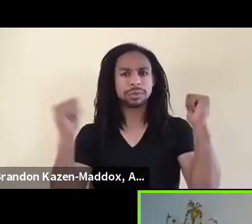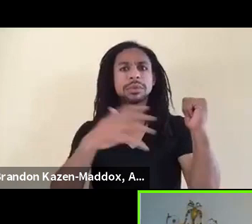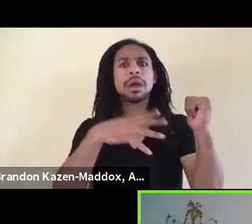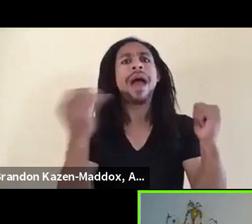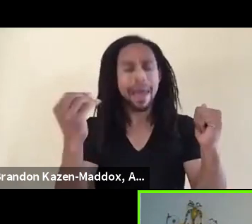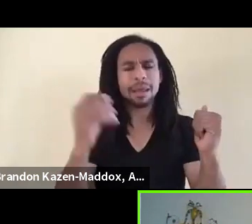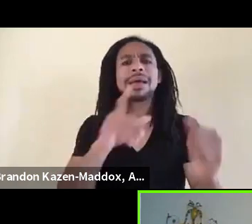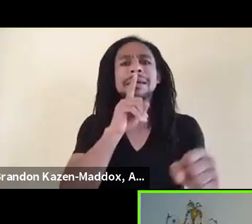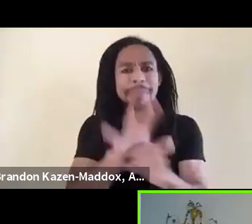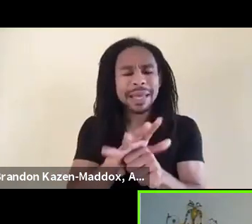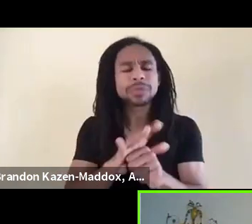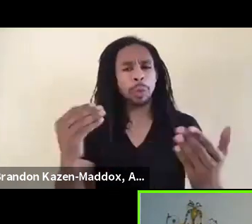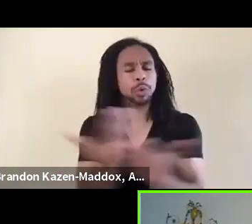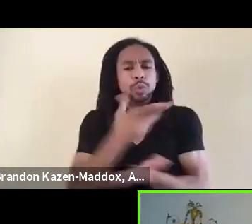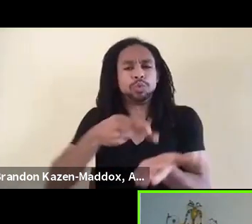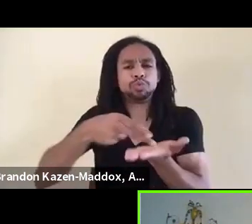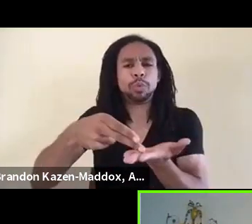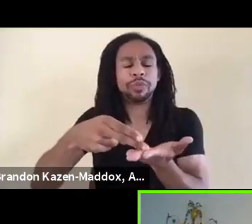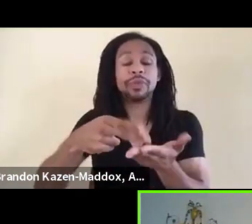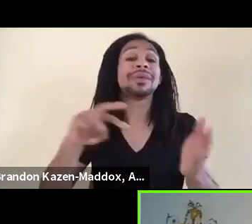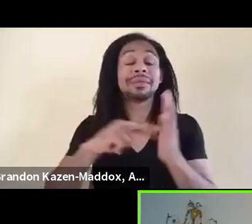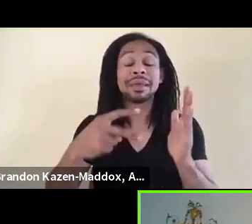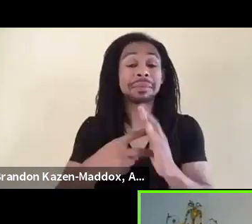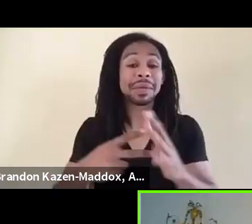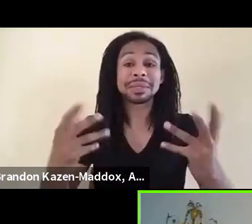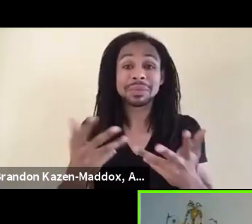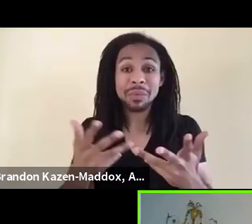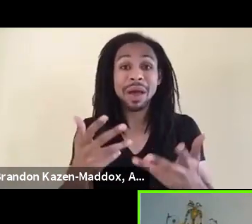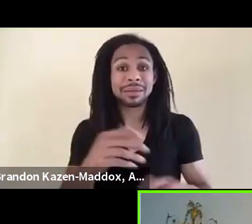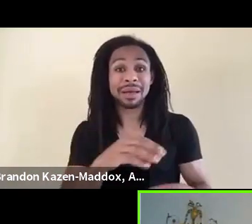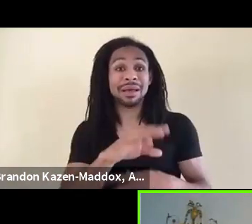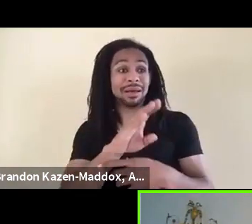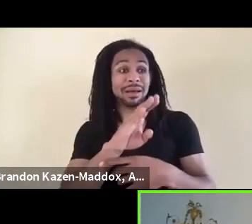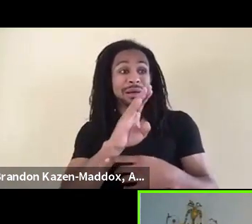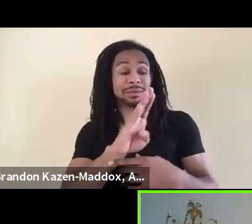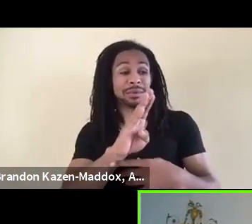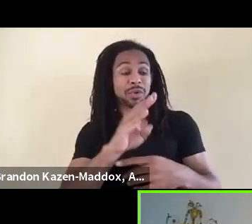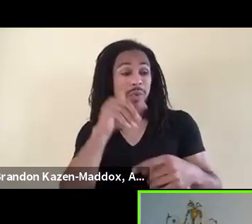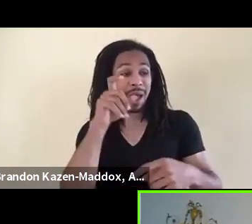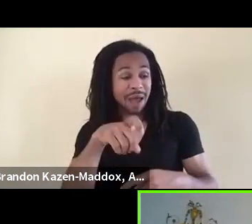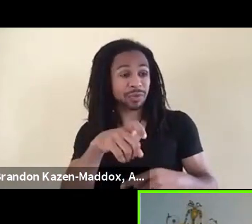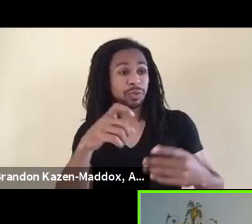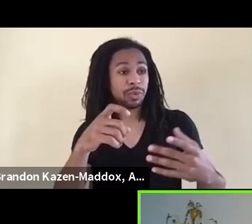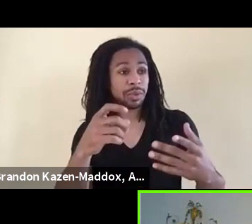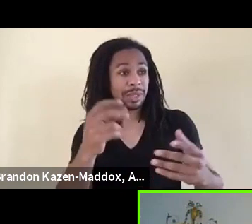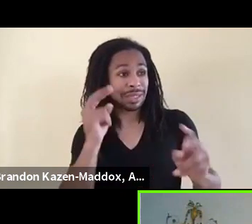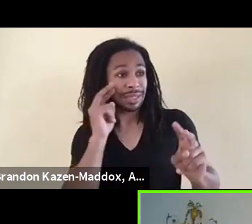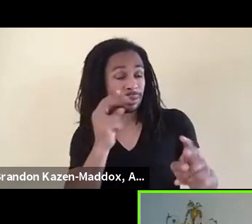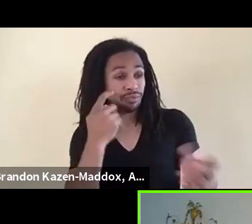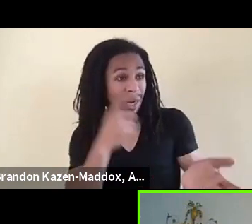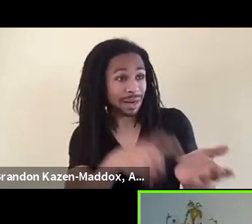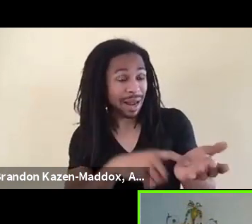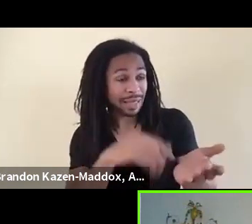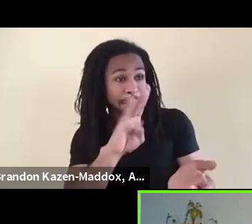And that means centering BIPOC, black, indigenous, and people of color and again, committing to dismantling